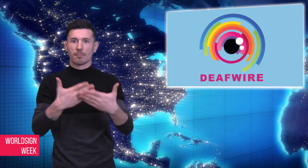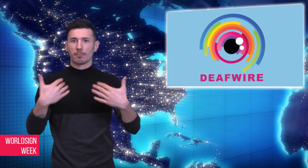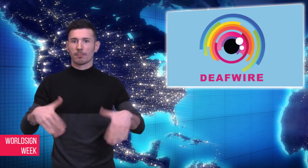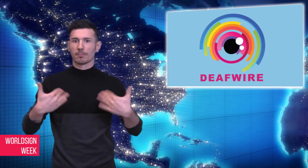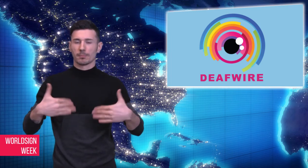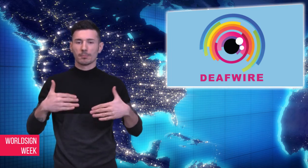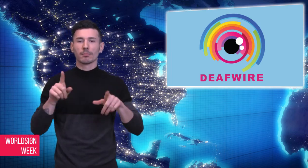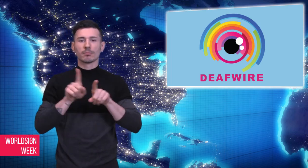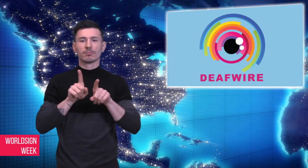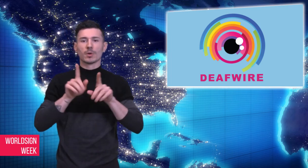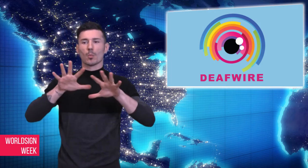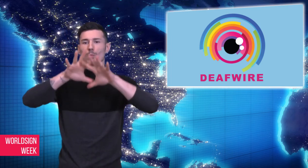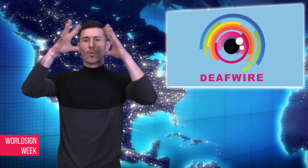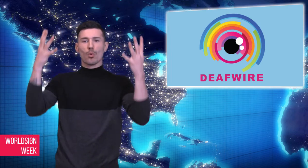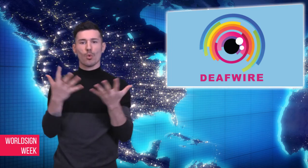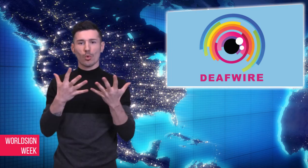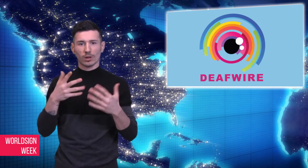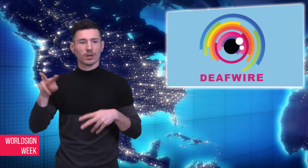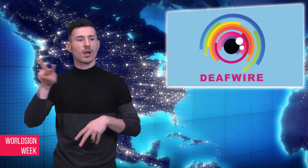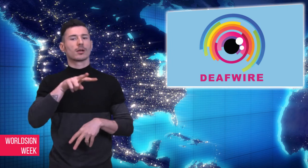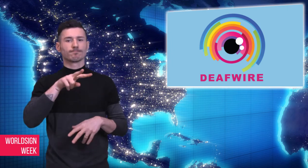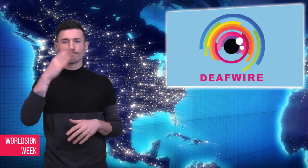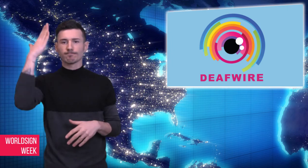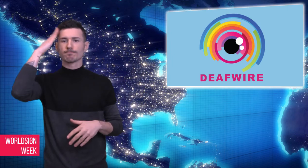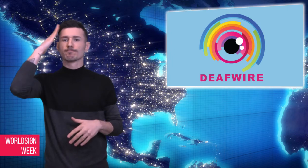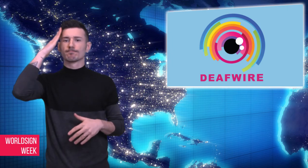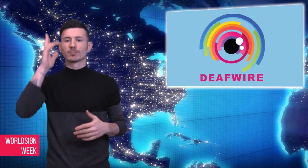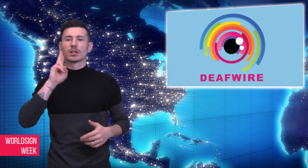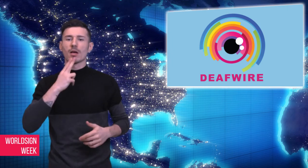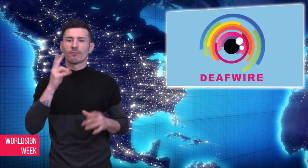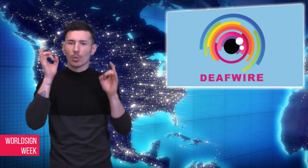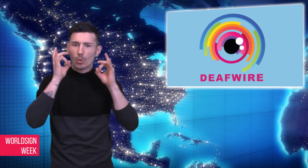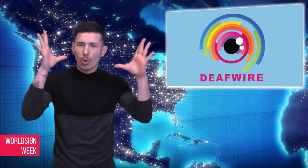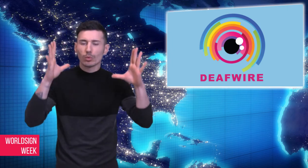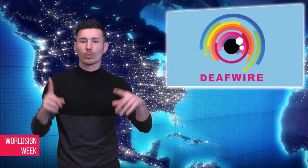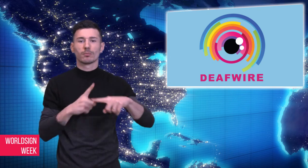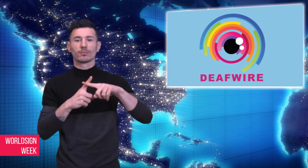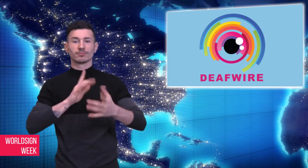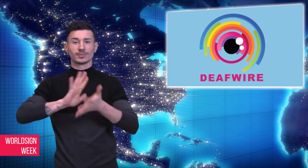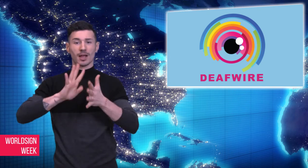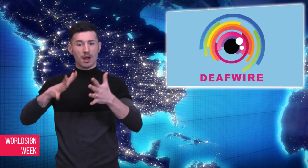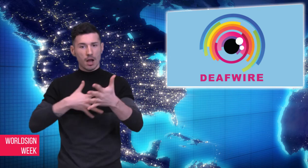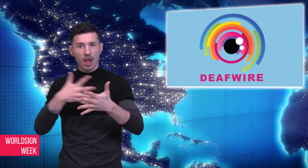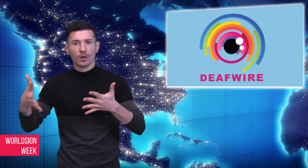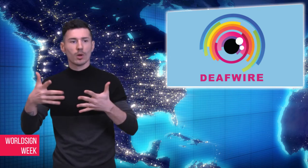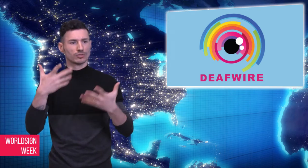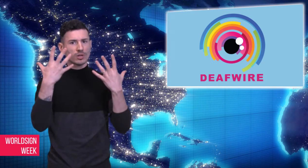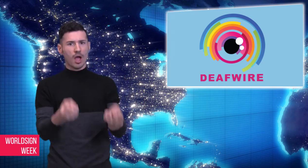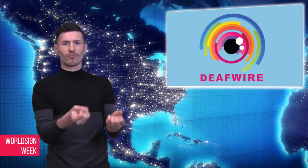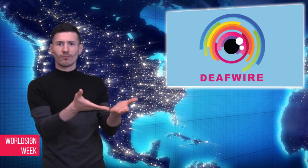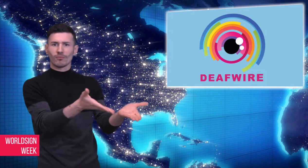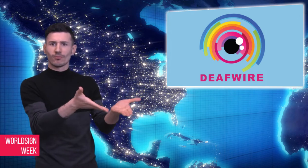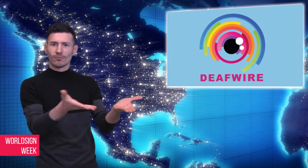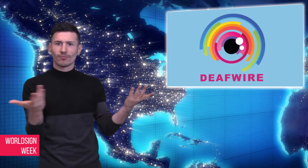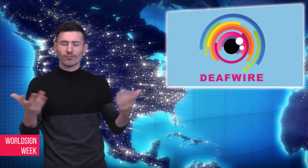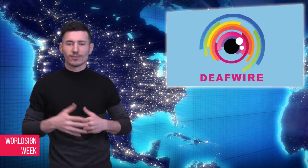world about Deaf Culture and the many sign languages that exist.”